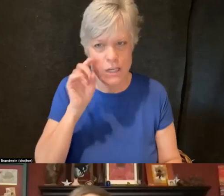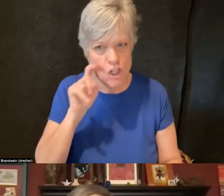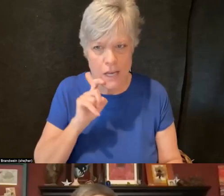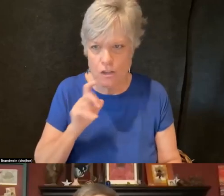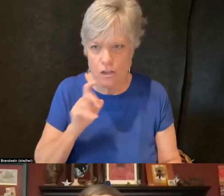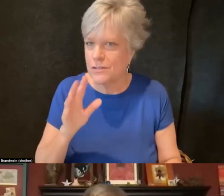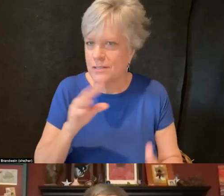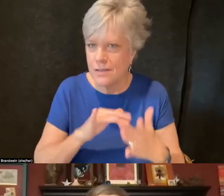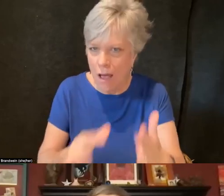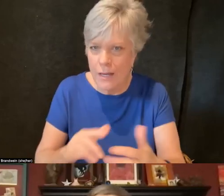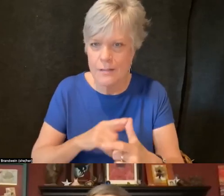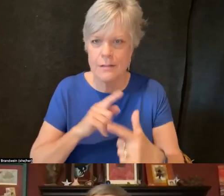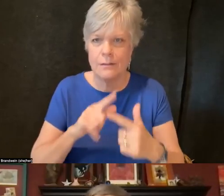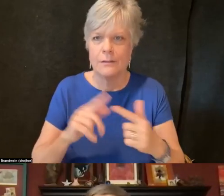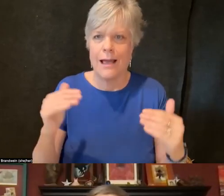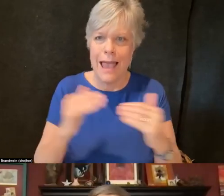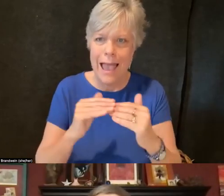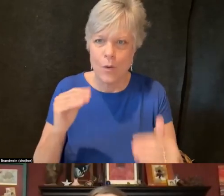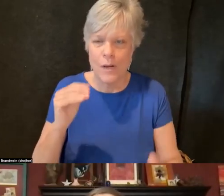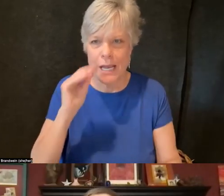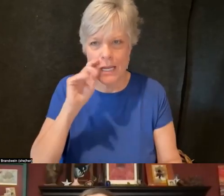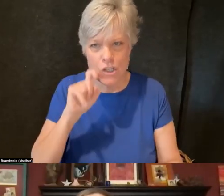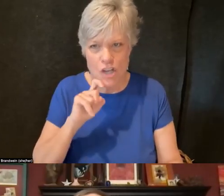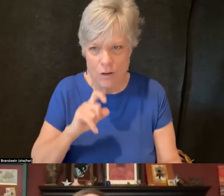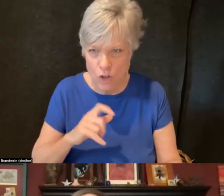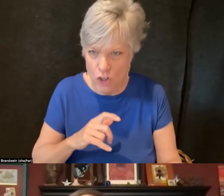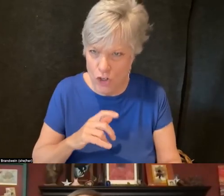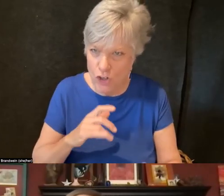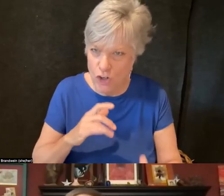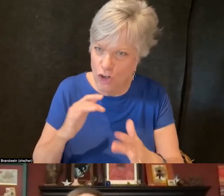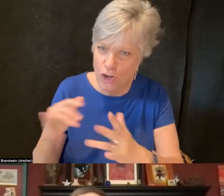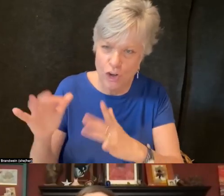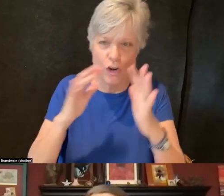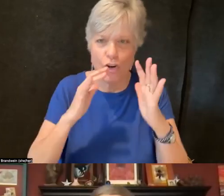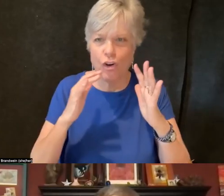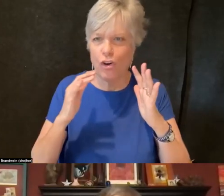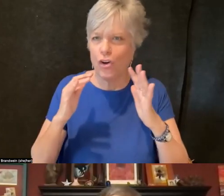equity and gender equity spaces, the LGBTQ resource center,